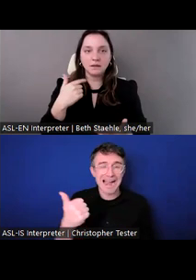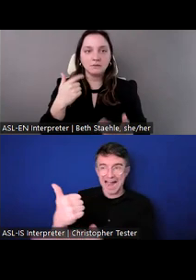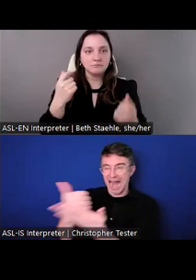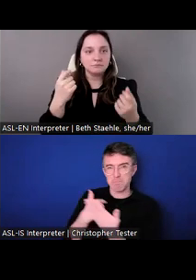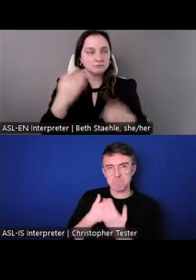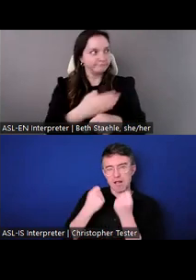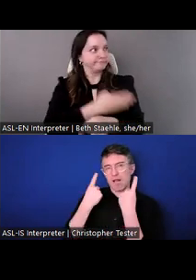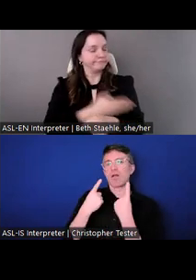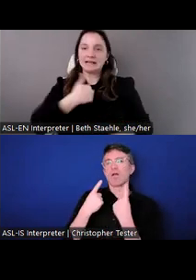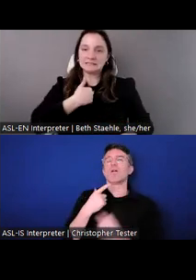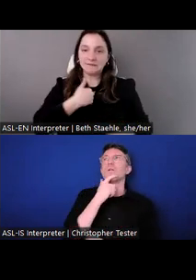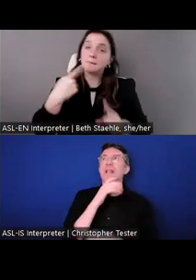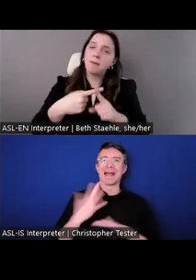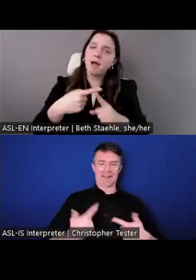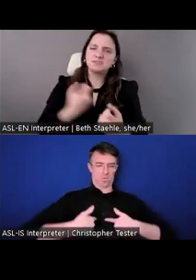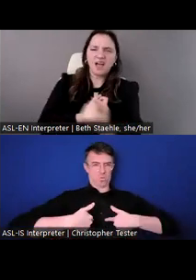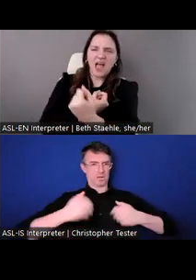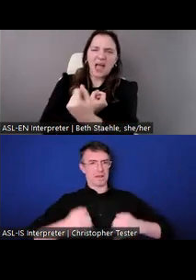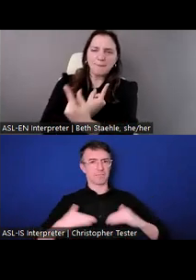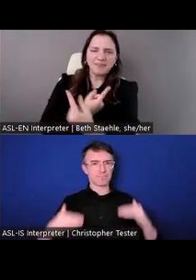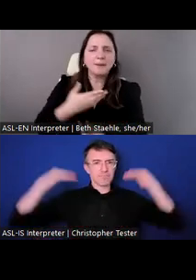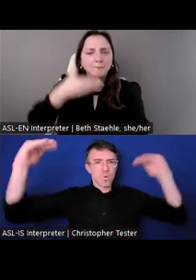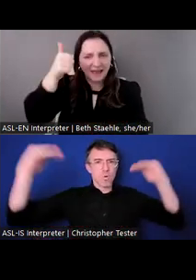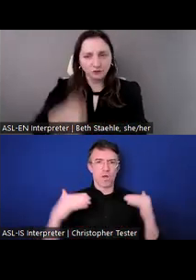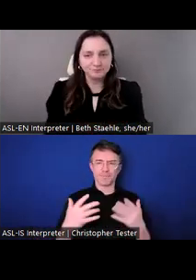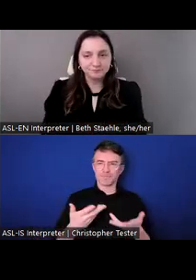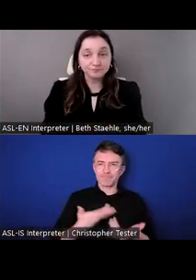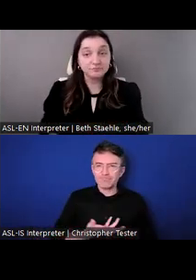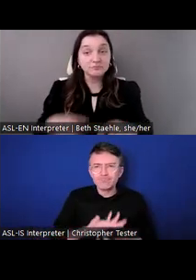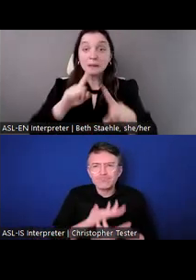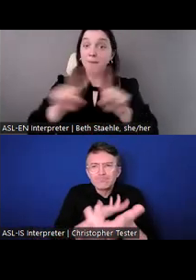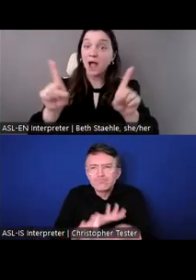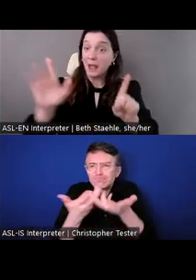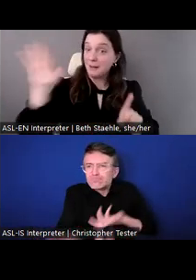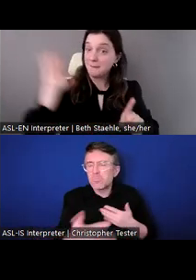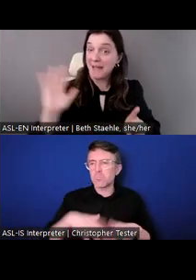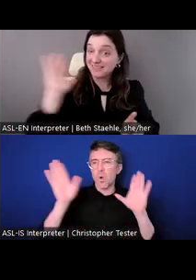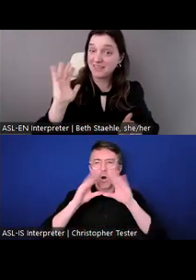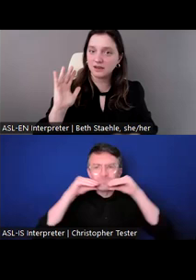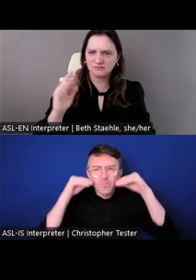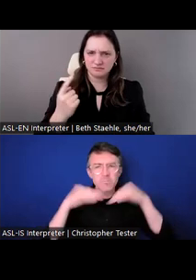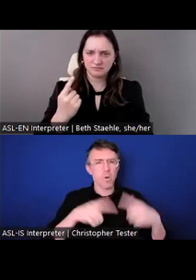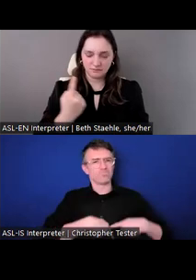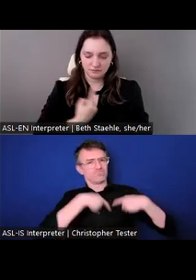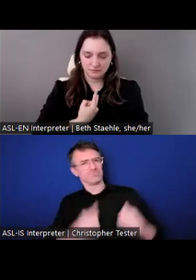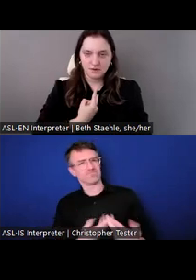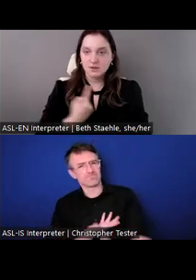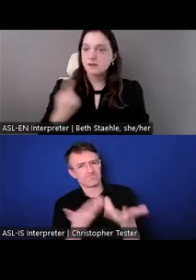I was one of two Black students on that program, which struck me as tragic, given all the benefits